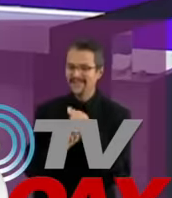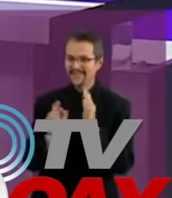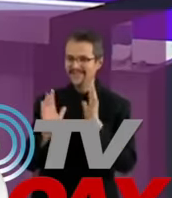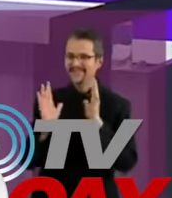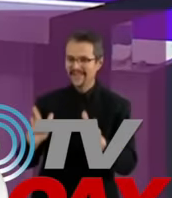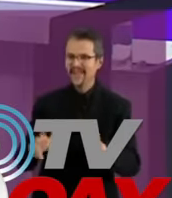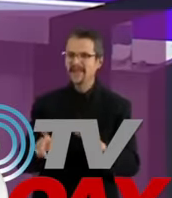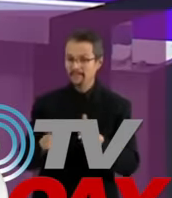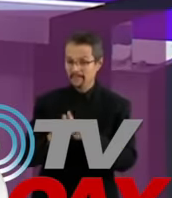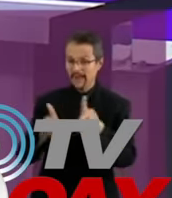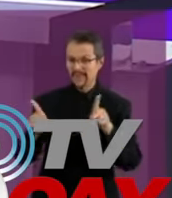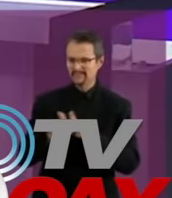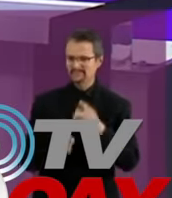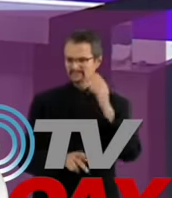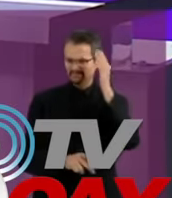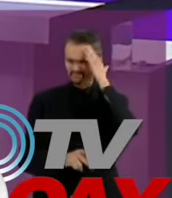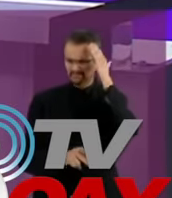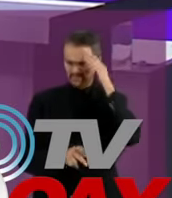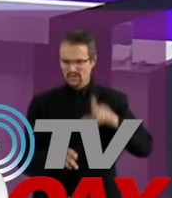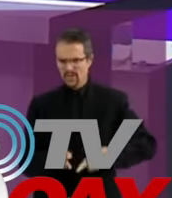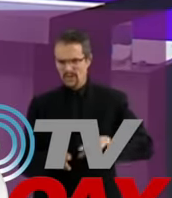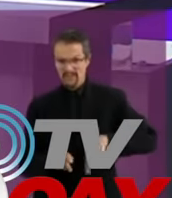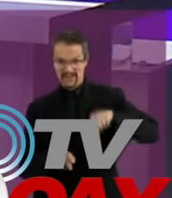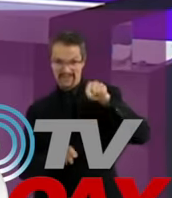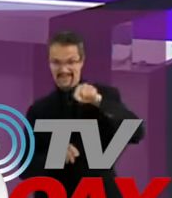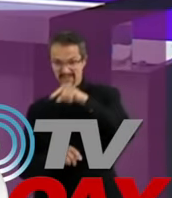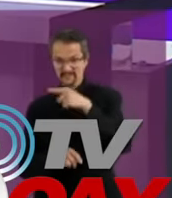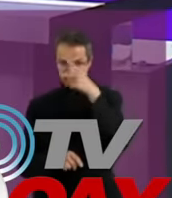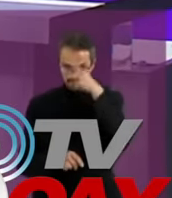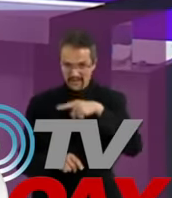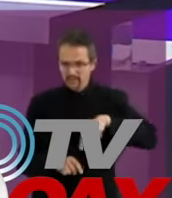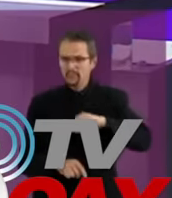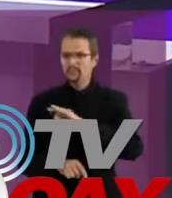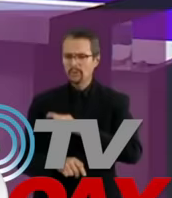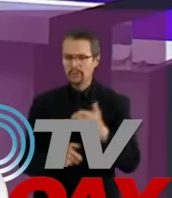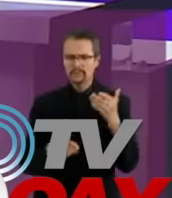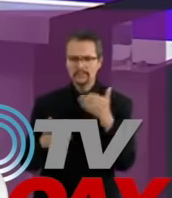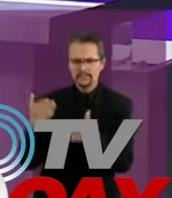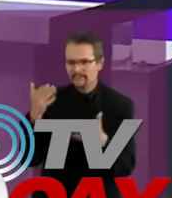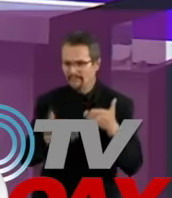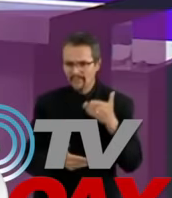And it is to be expected since the leaders of the first debate are the pseudojournalists Denis